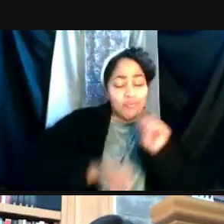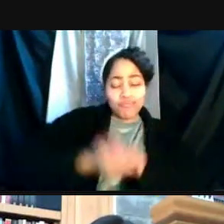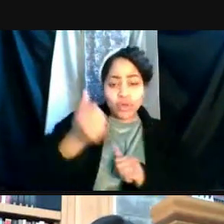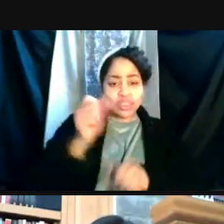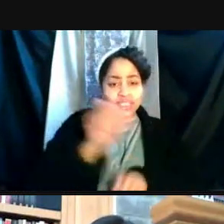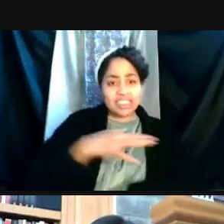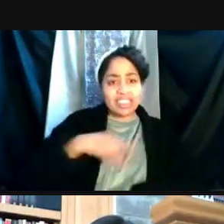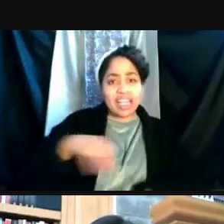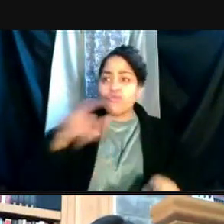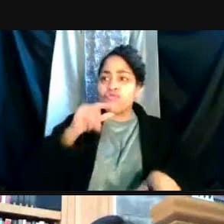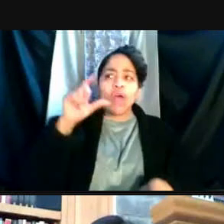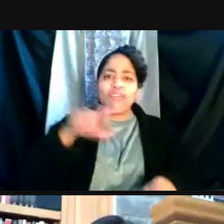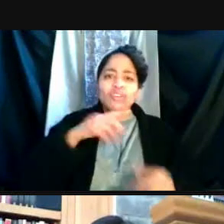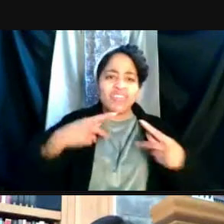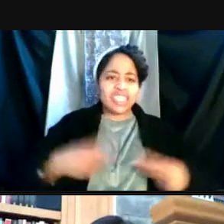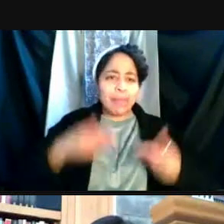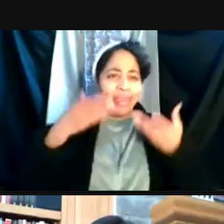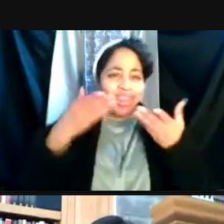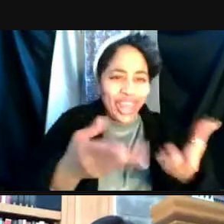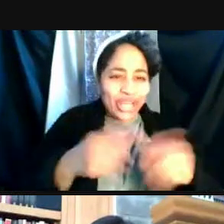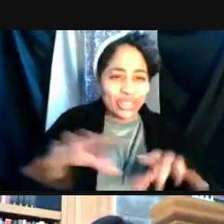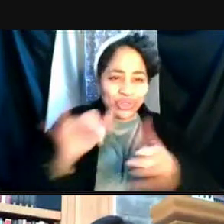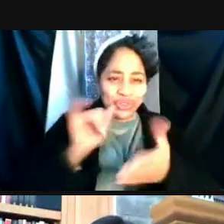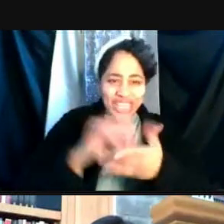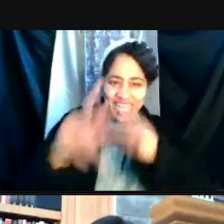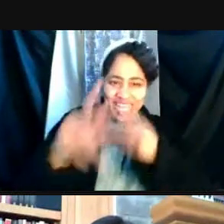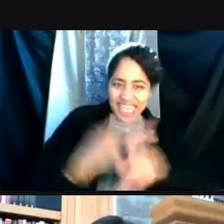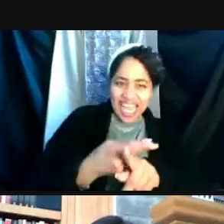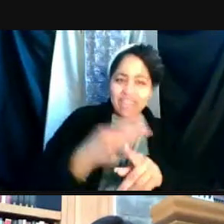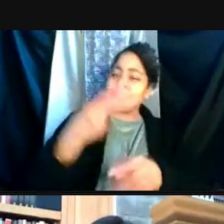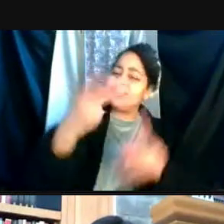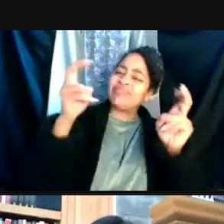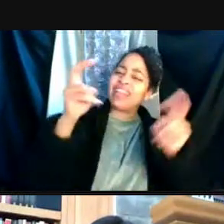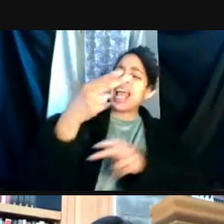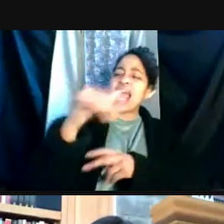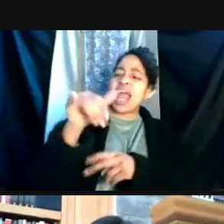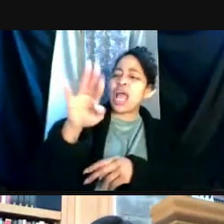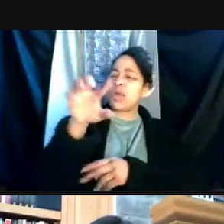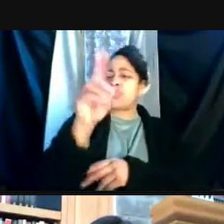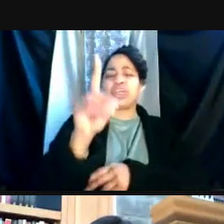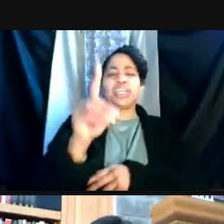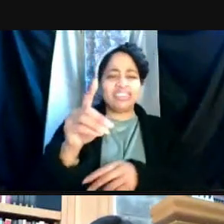be present to be able to do that a kind of hybrid or work status.